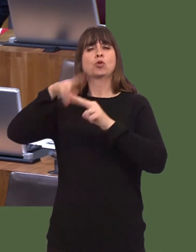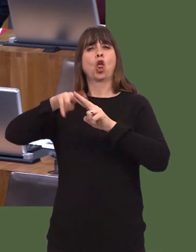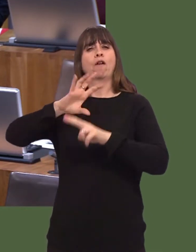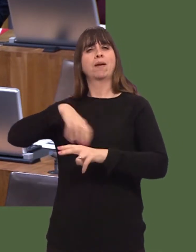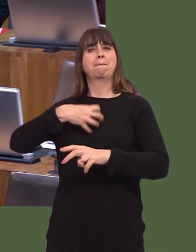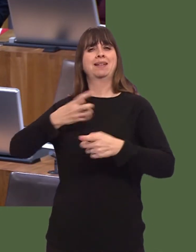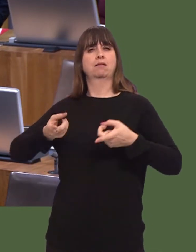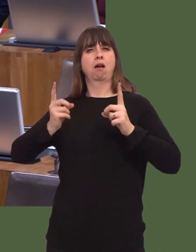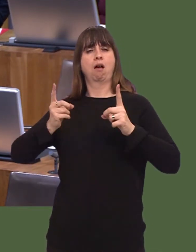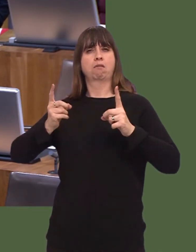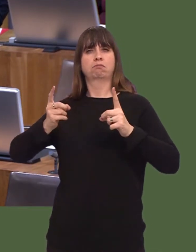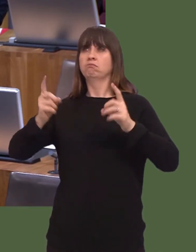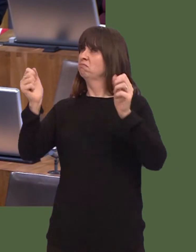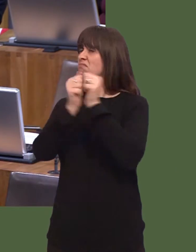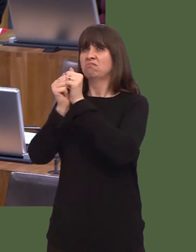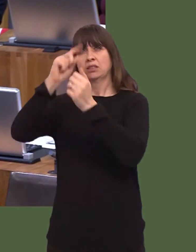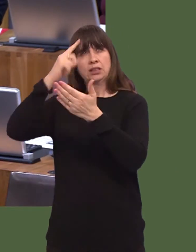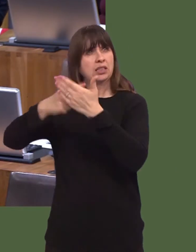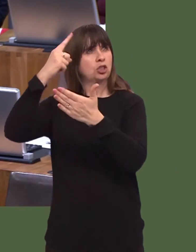are taken, where that is appropriate, in areas that are devolved.